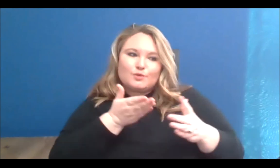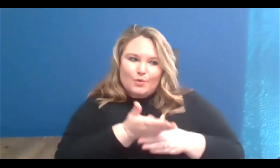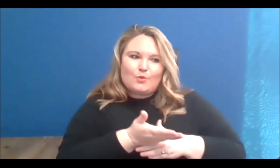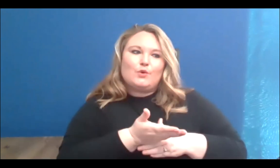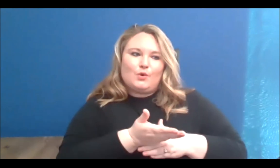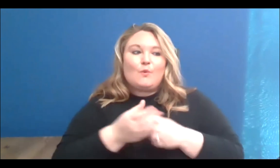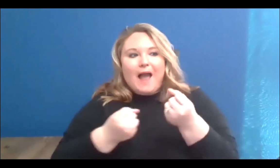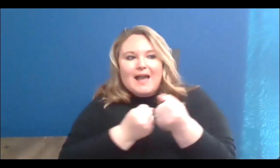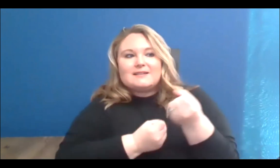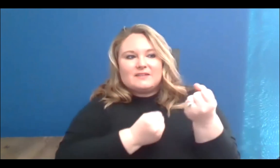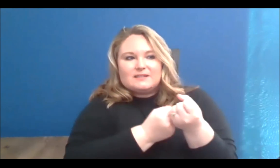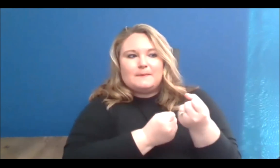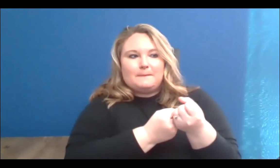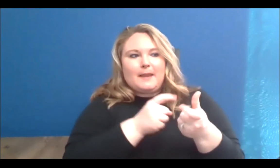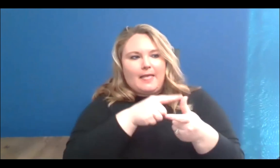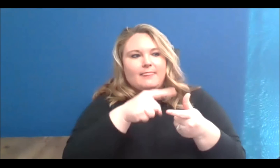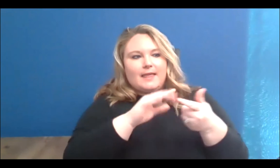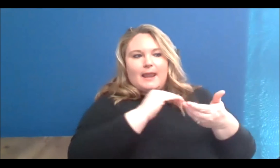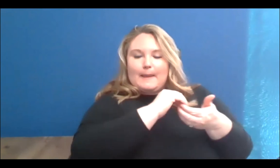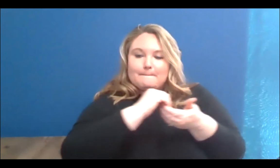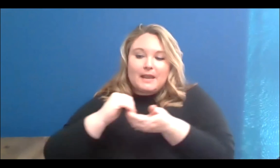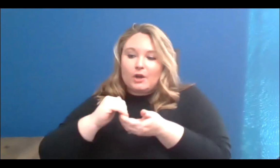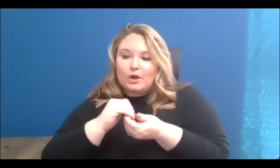paired with mental health even though I wasn't consciously thinking about it that